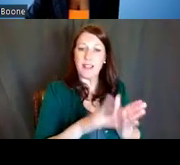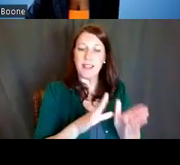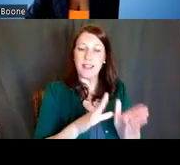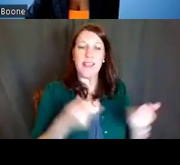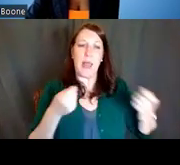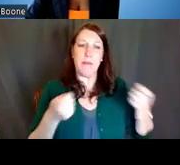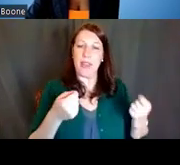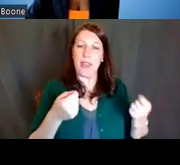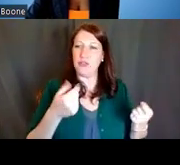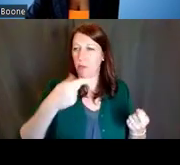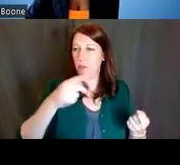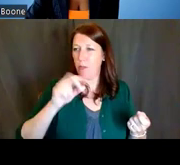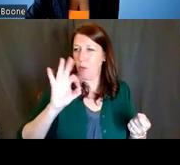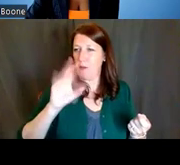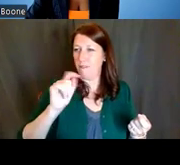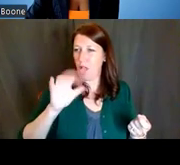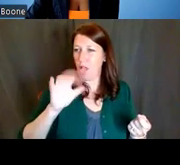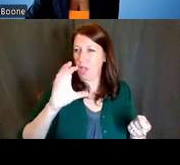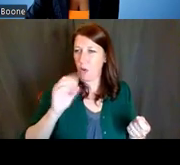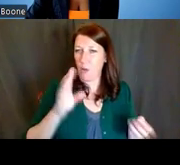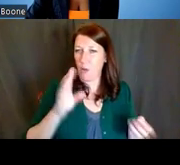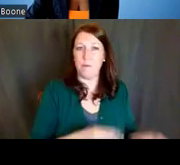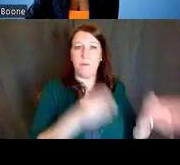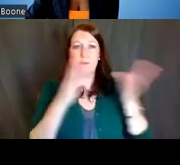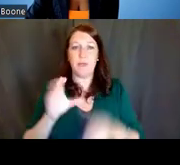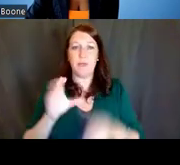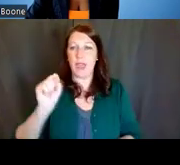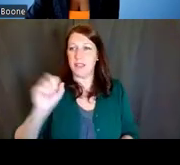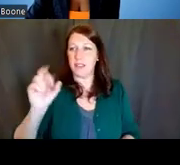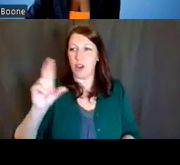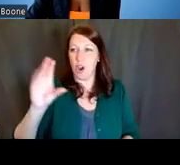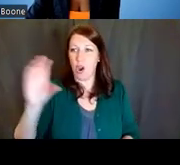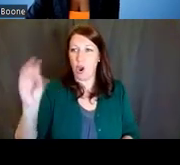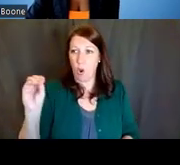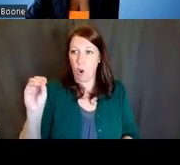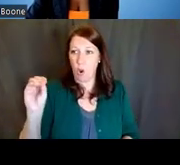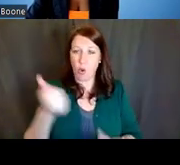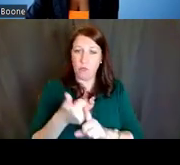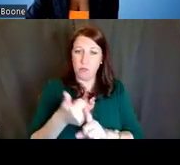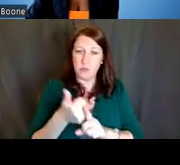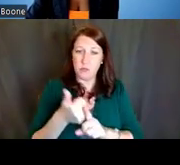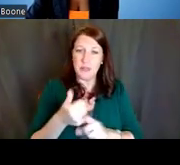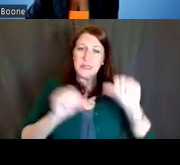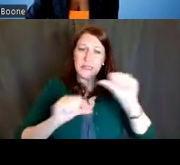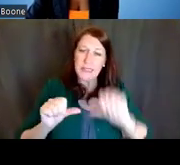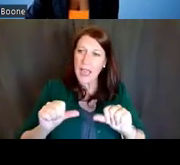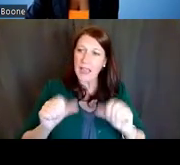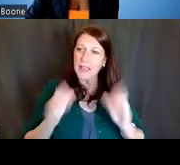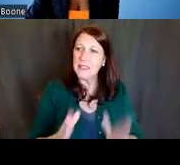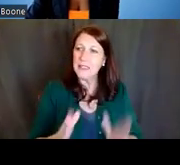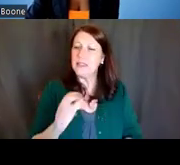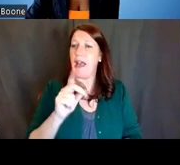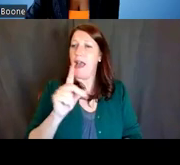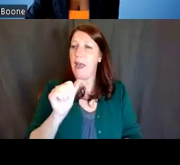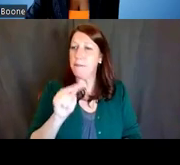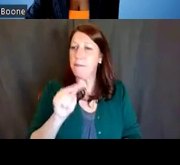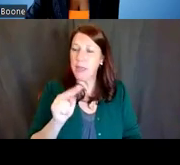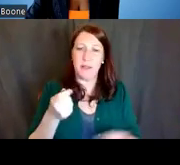Next are scientific review officers, or SROs. These can also be scientists and administrators. They manage grant reviews.